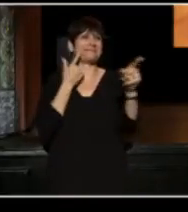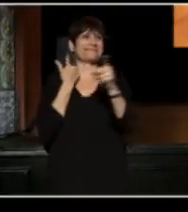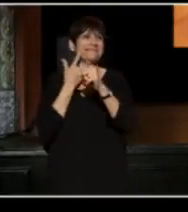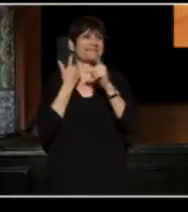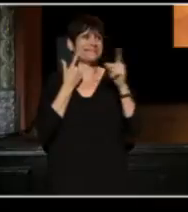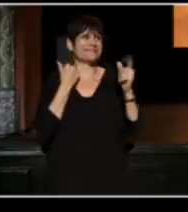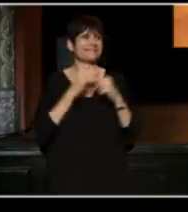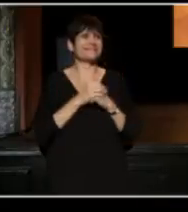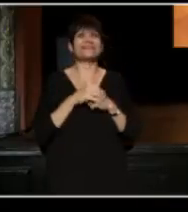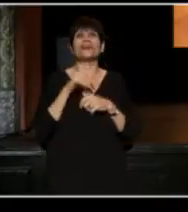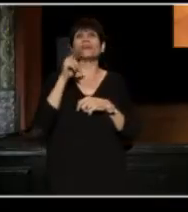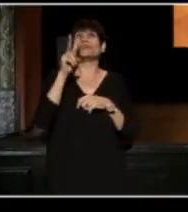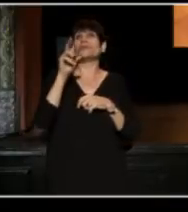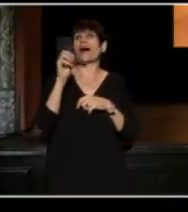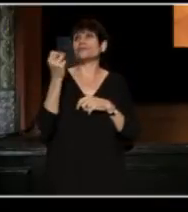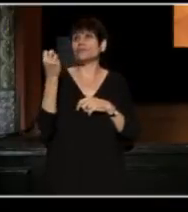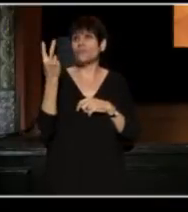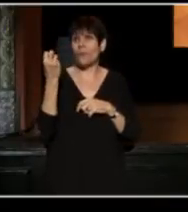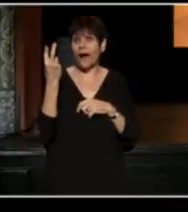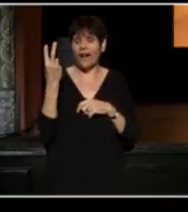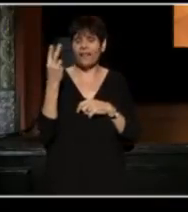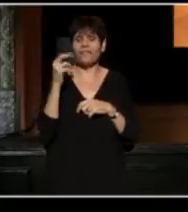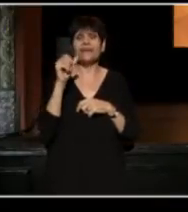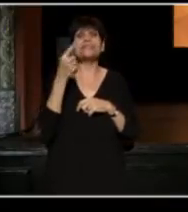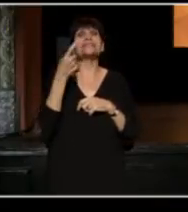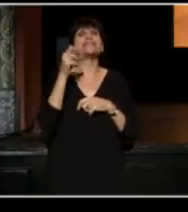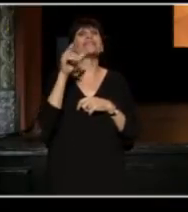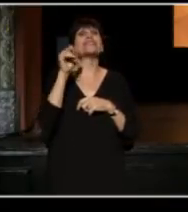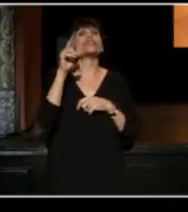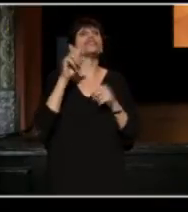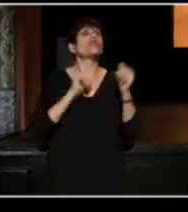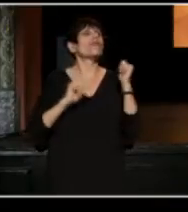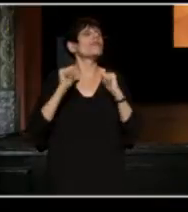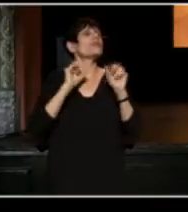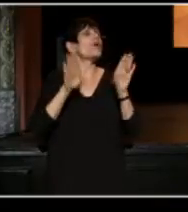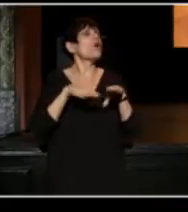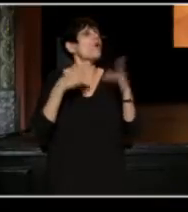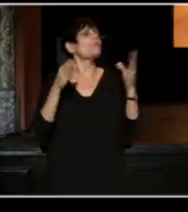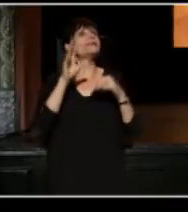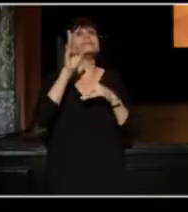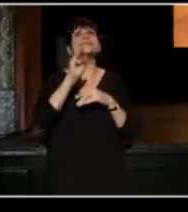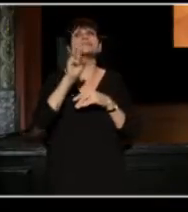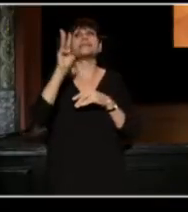In 2012, Signature Theater opened its 66 million dollar,